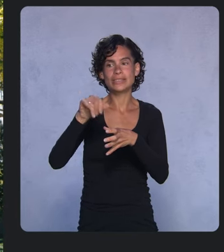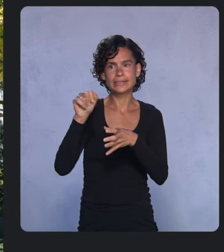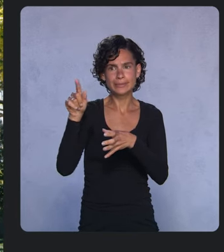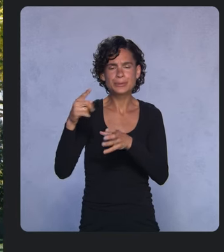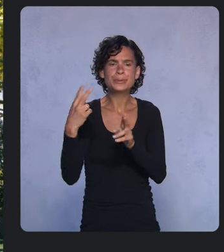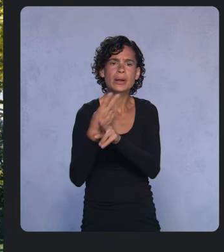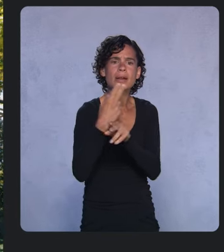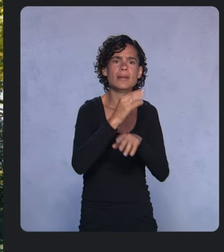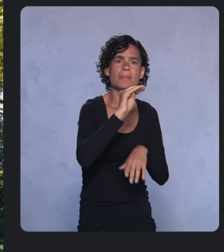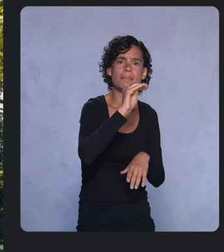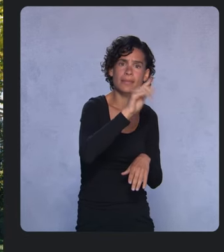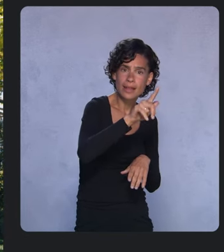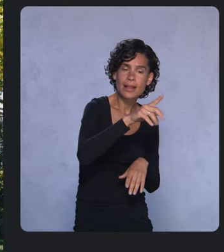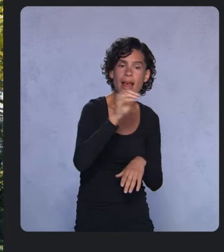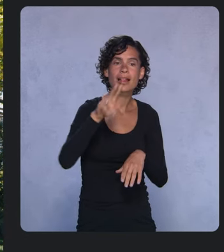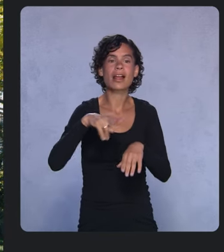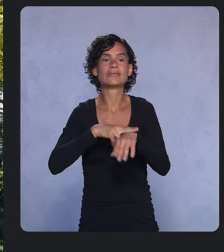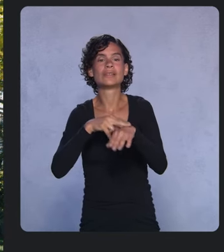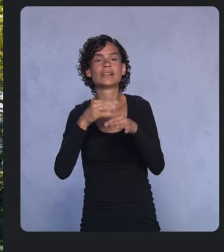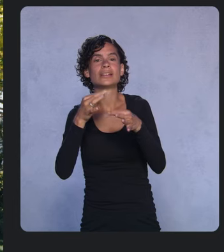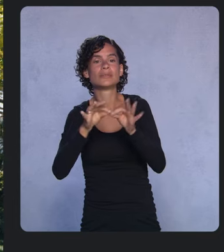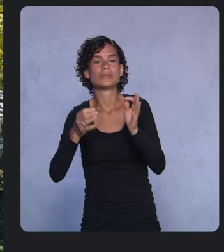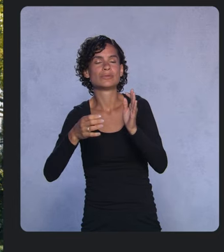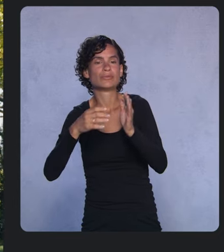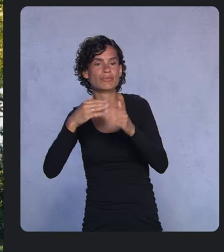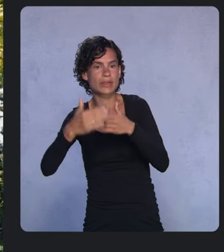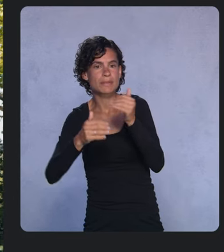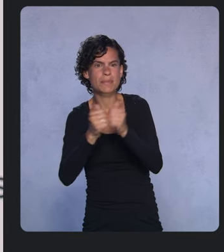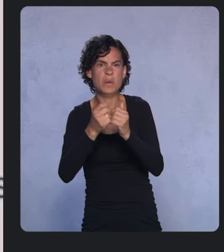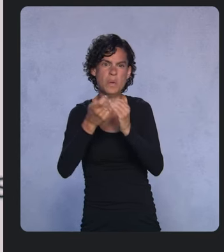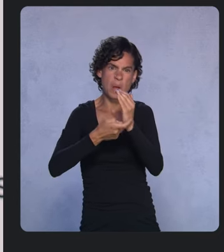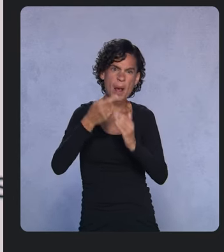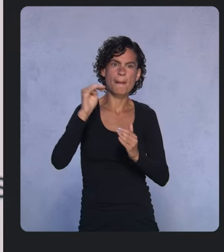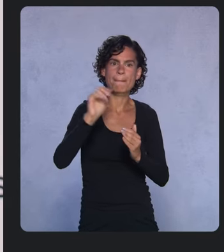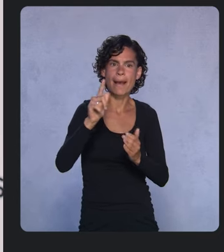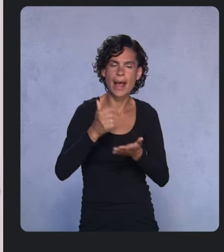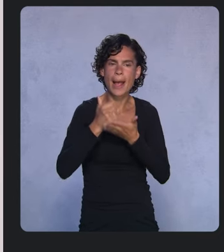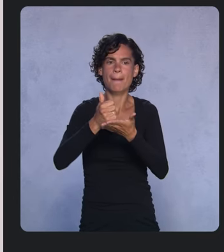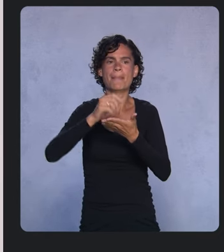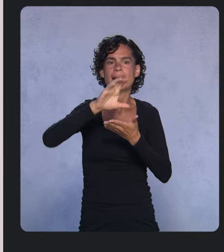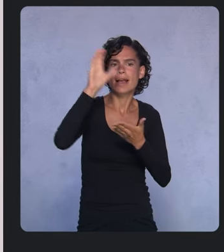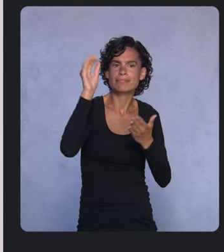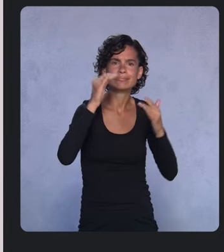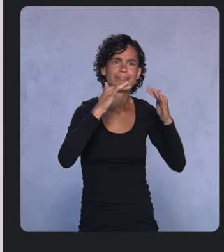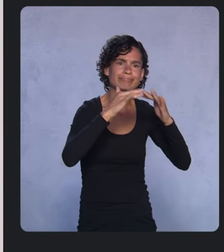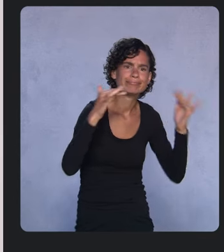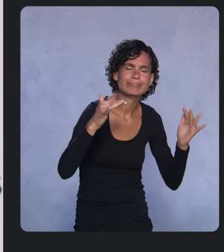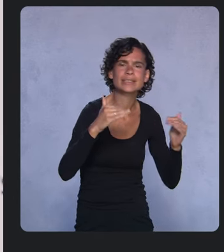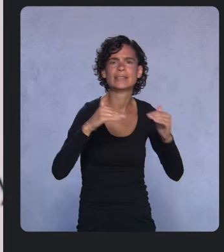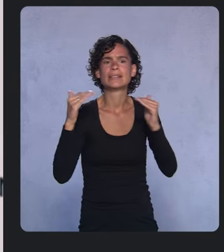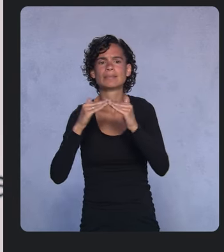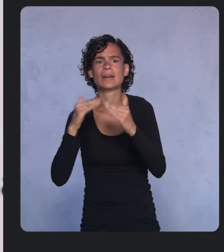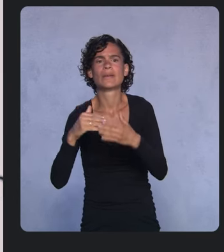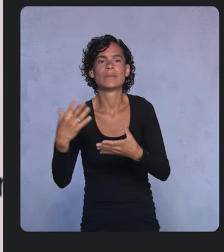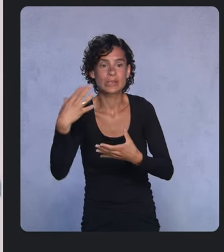to help companies with their diversity, equity and inclusion efforts. While most companies can measure the representation of their employees,